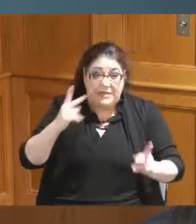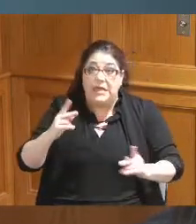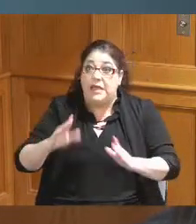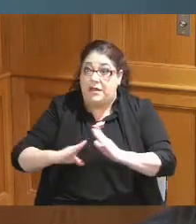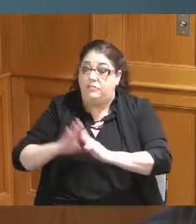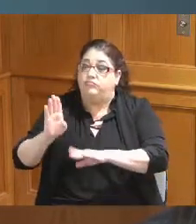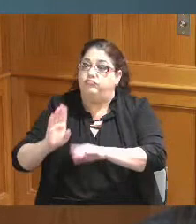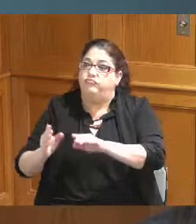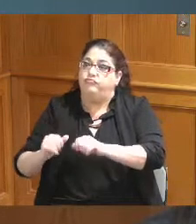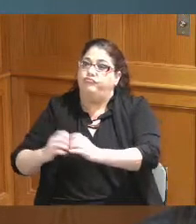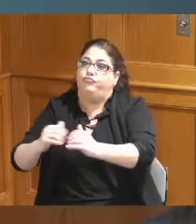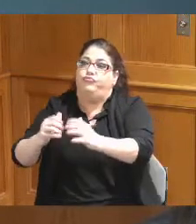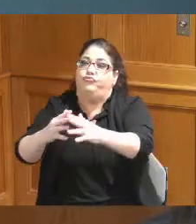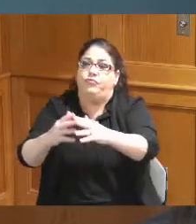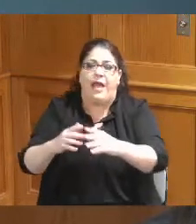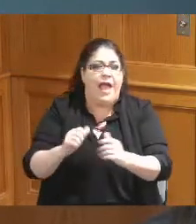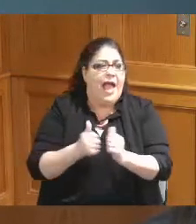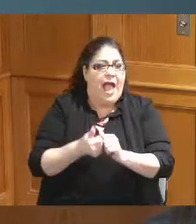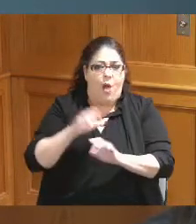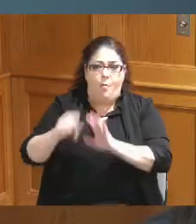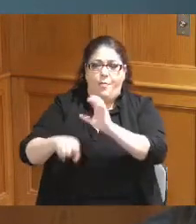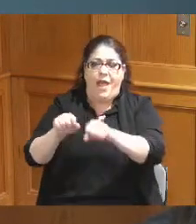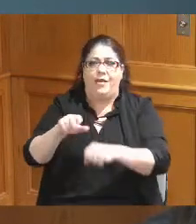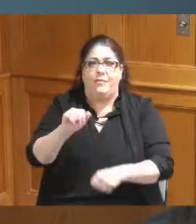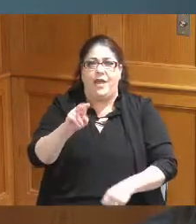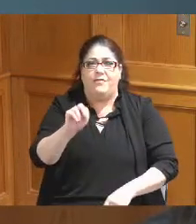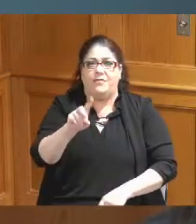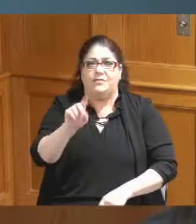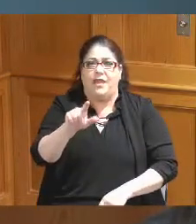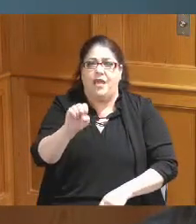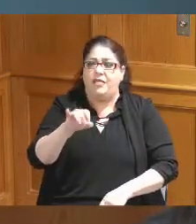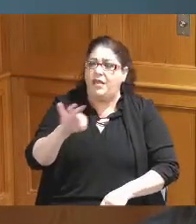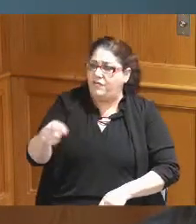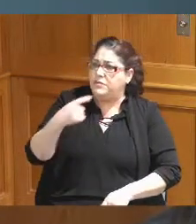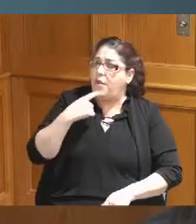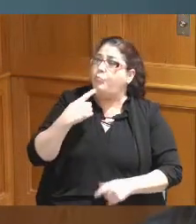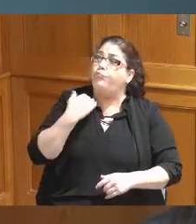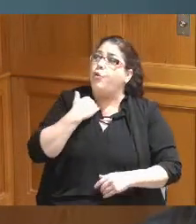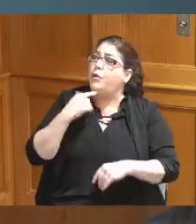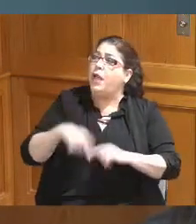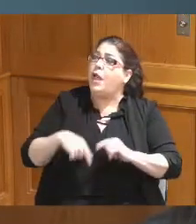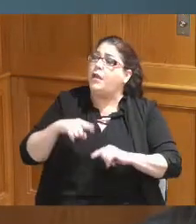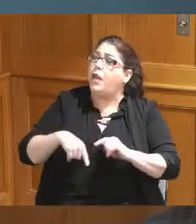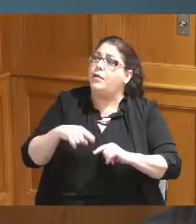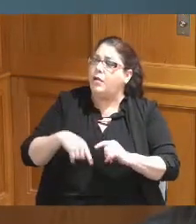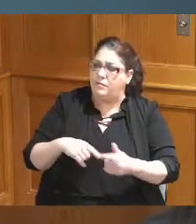it's kind of like how are you buying up Avondale if you say that you're broke and while